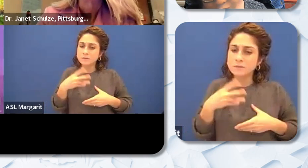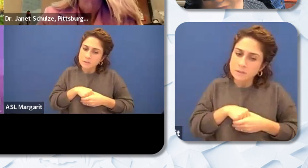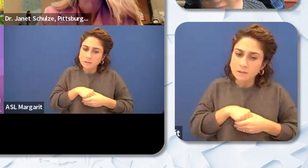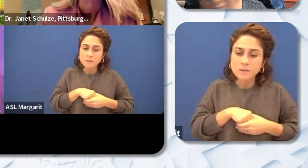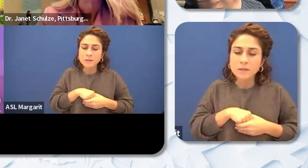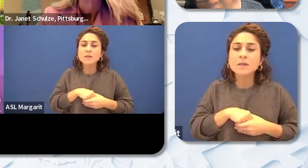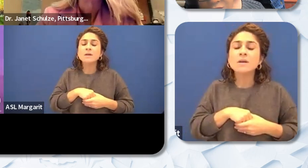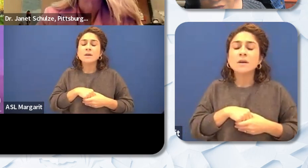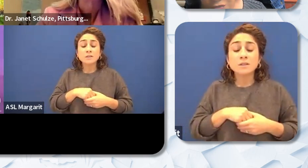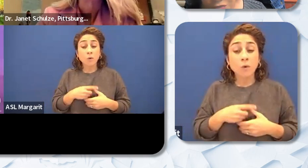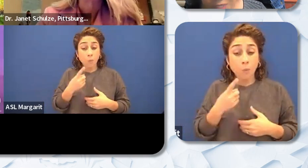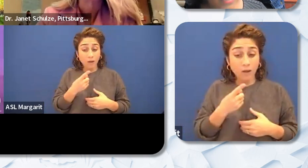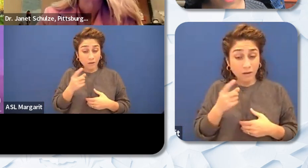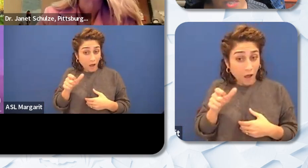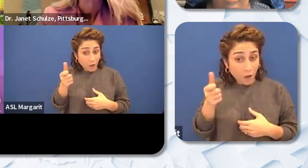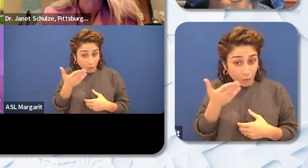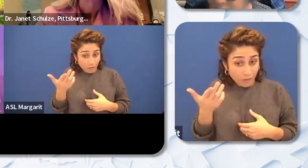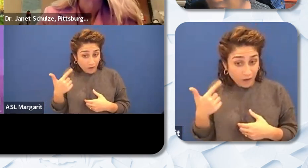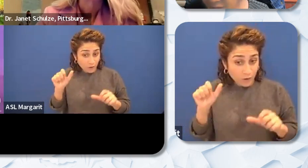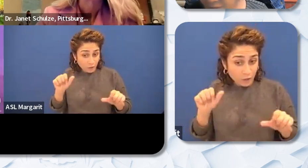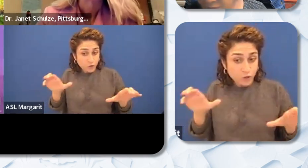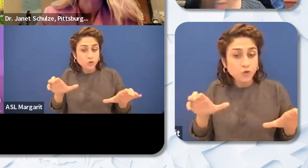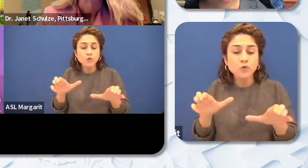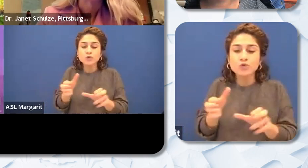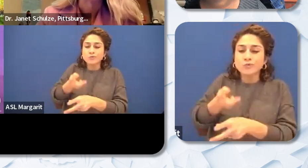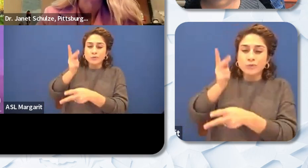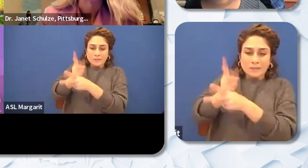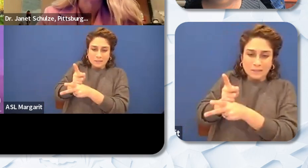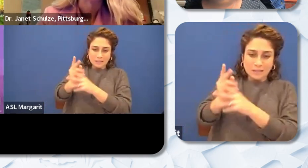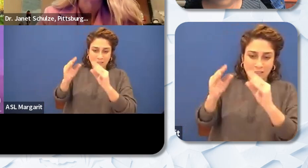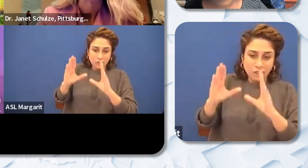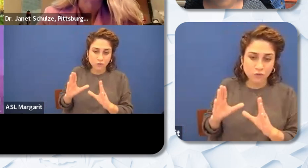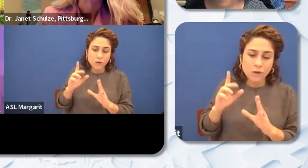of the things that we can do to retain teachers because we've been talking about equipment what